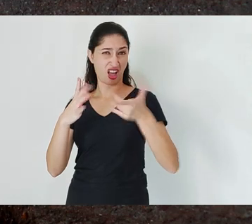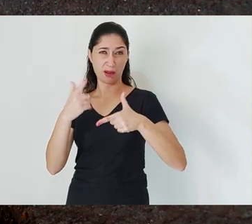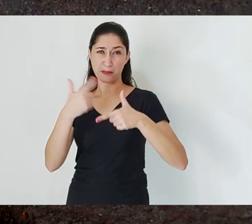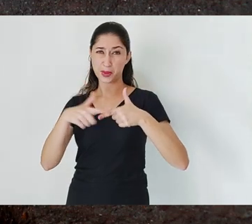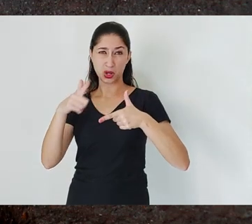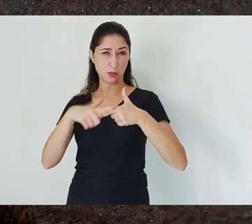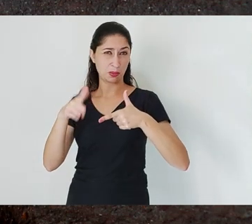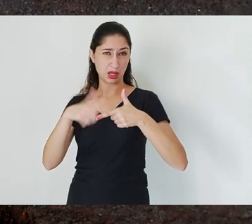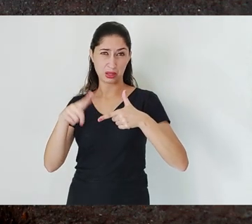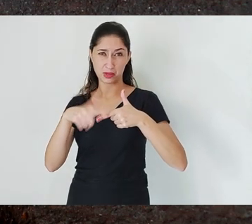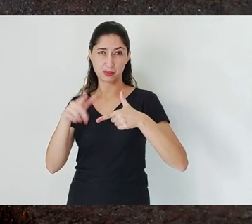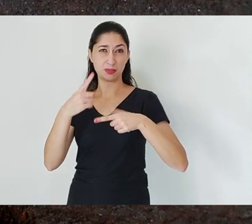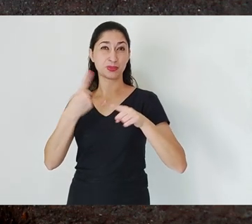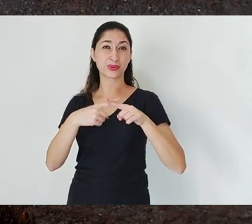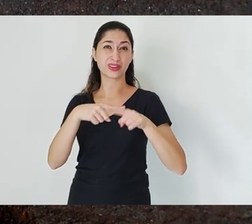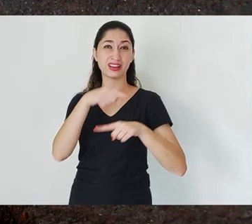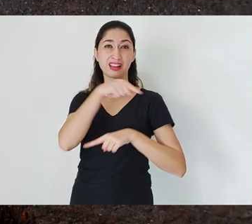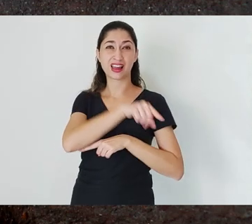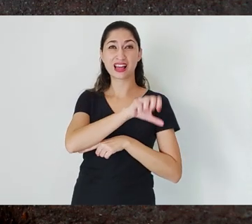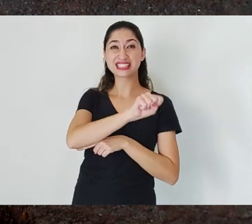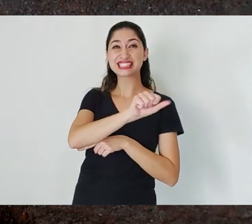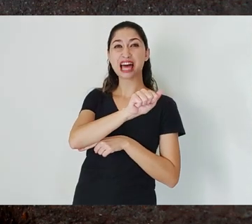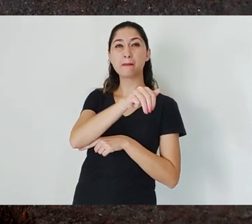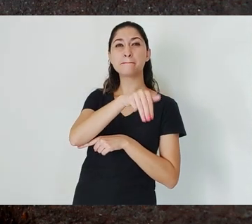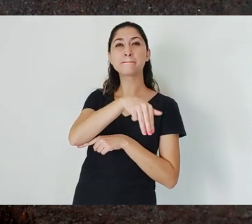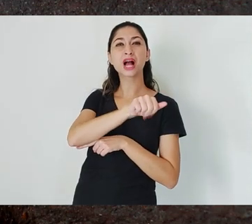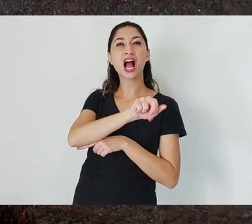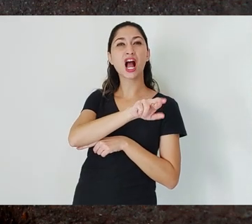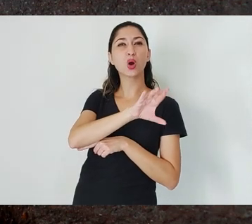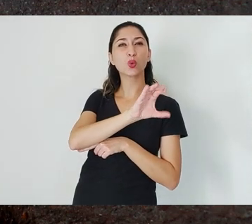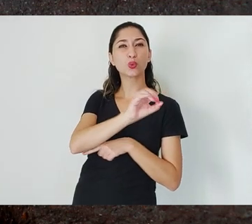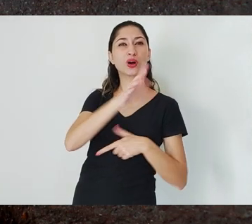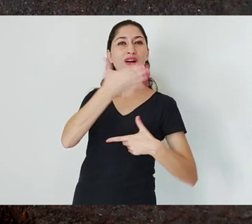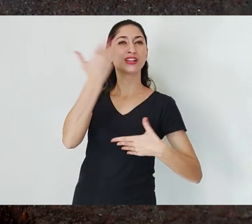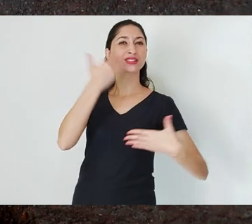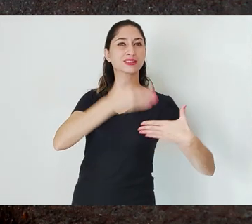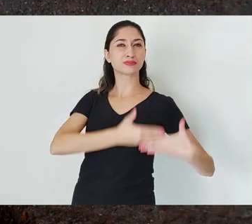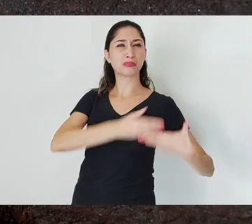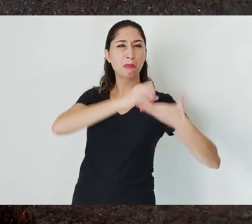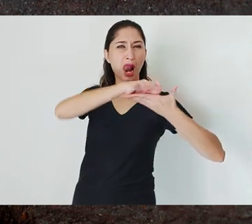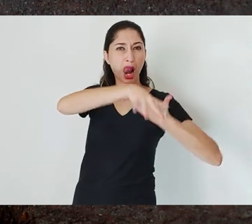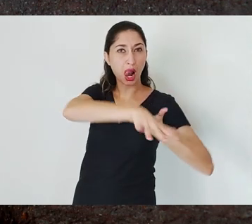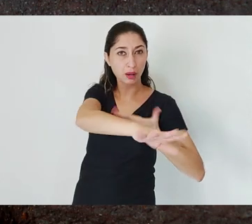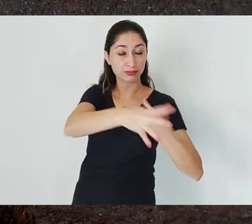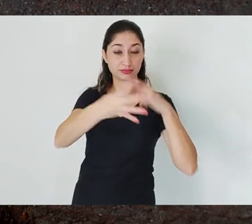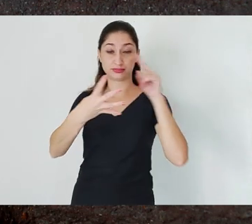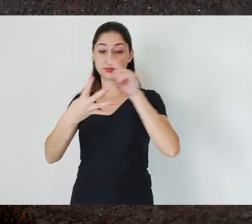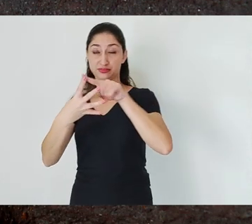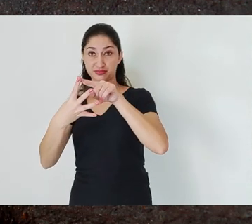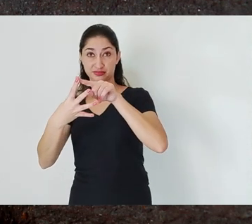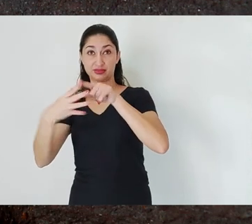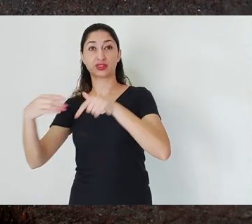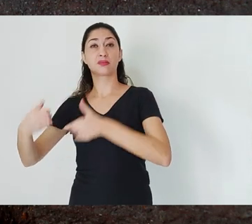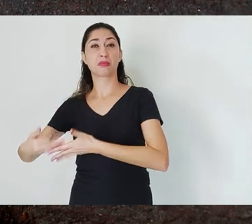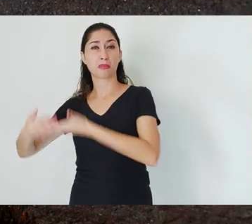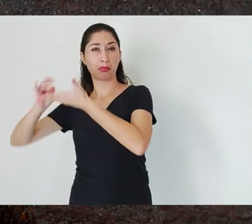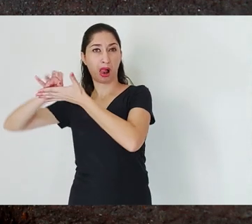the Samarco dam collapse, Paraopeba by Vale's Corrégo do Feijão dam failure;